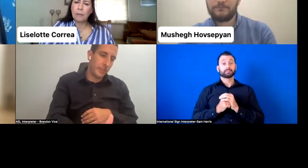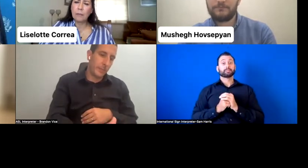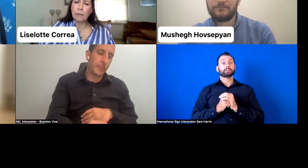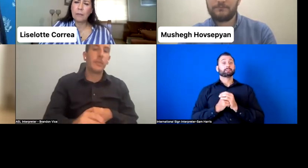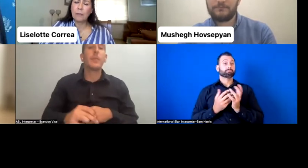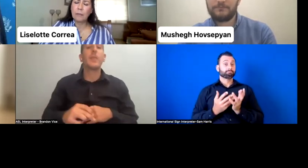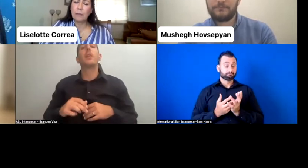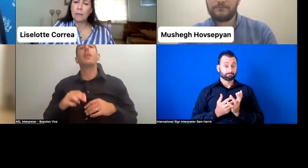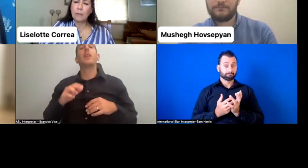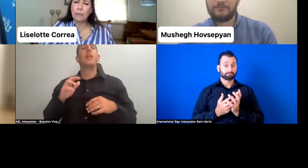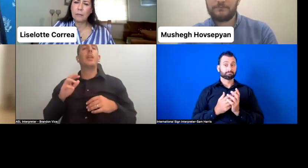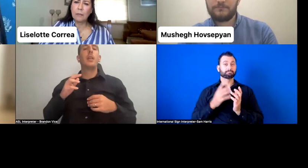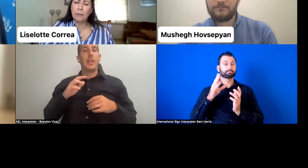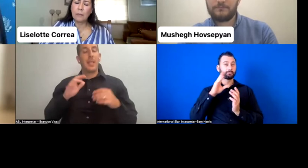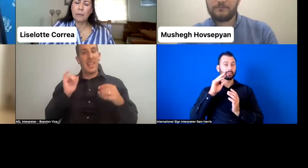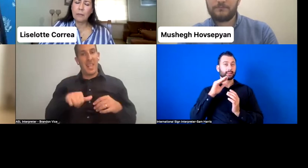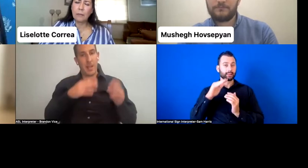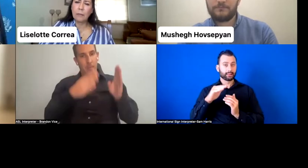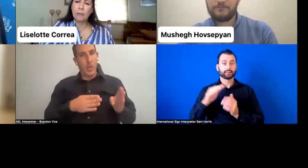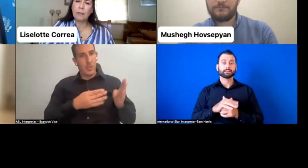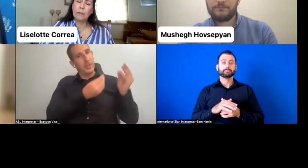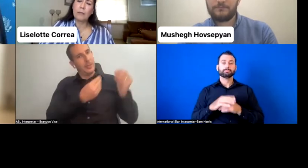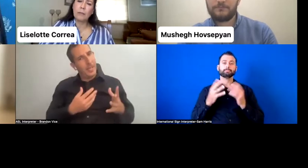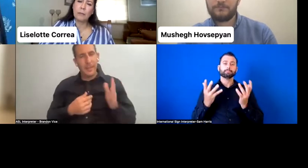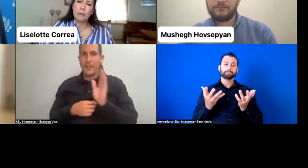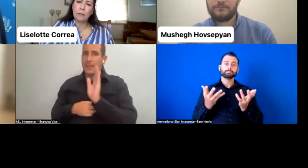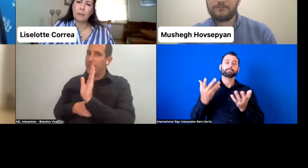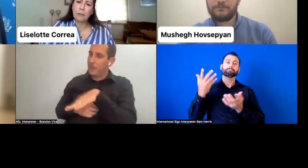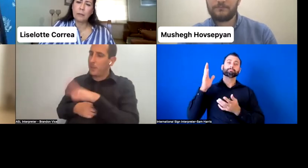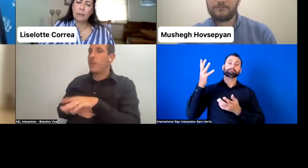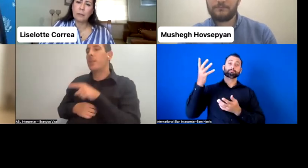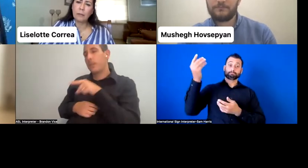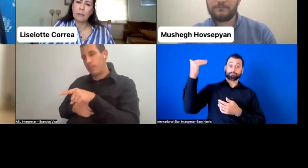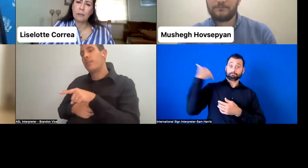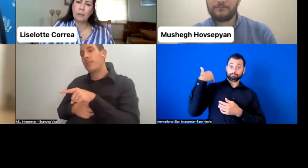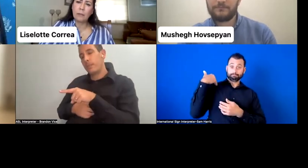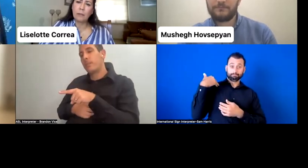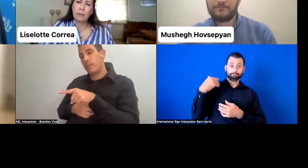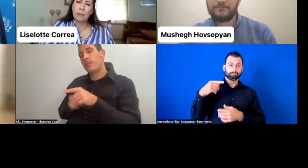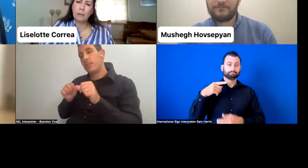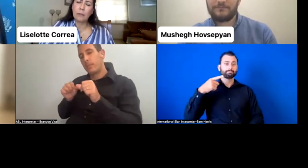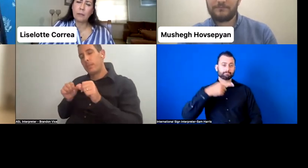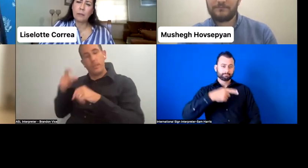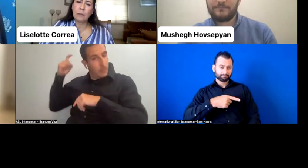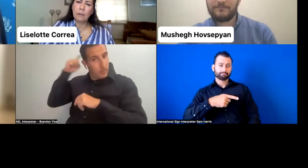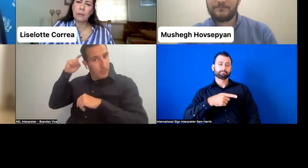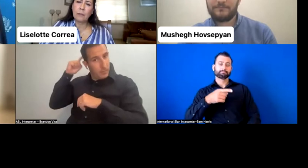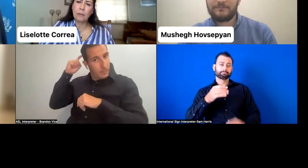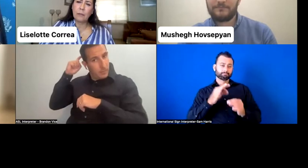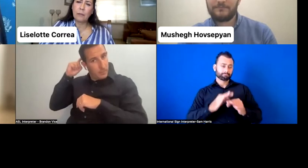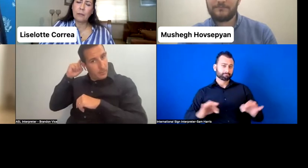"Lyazzat, you must keep in mind that you